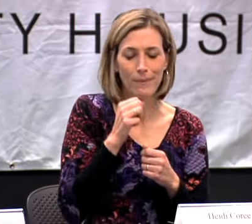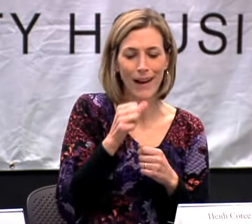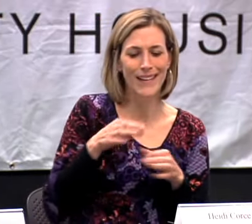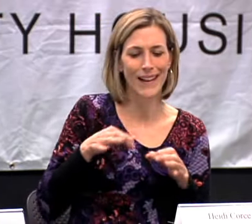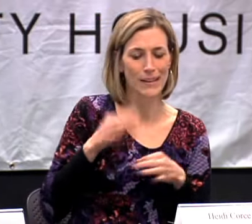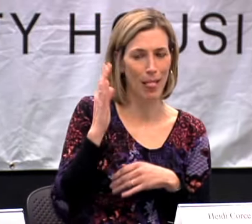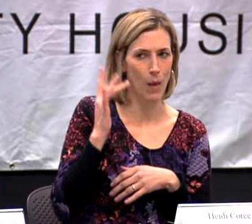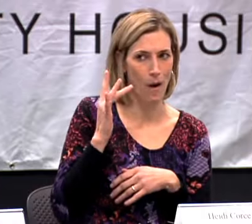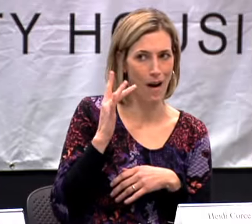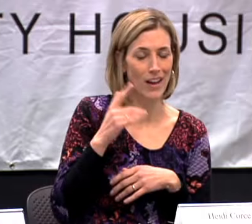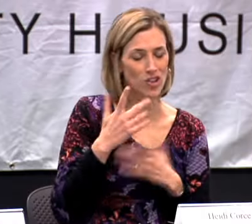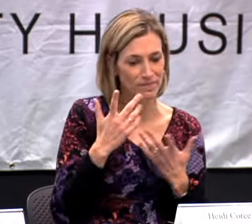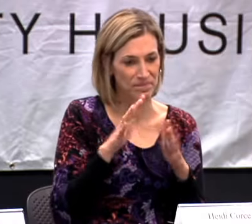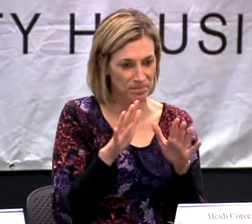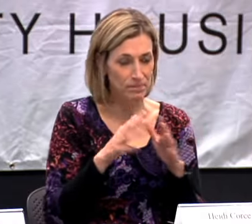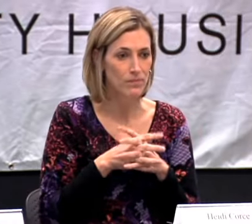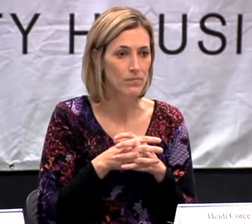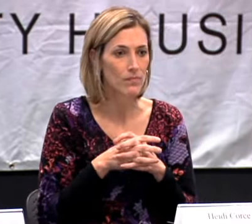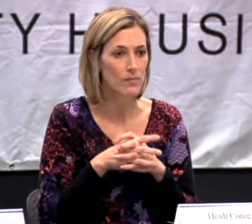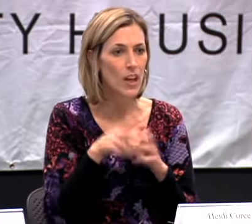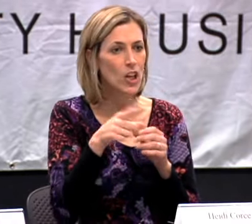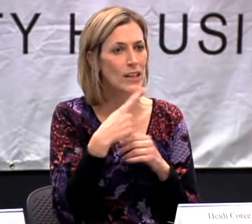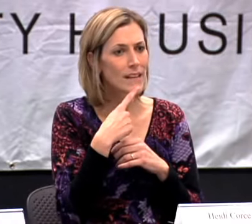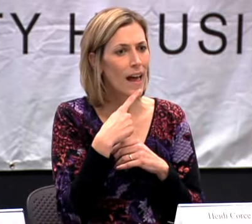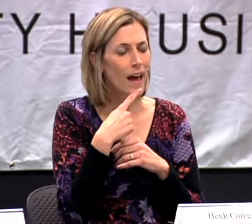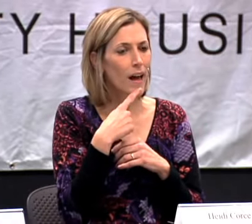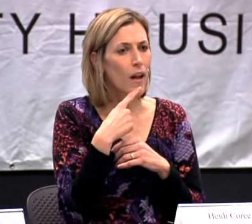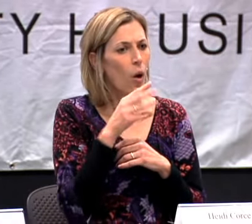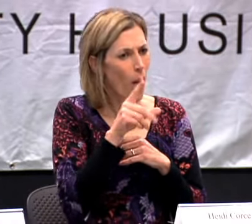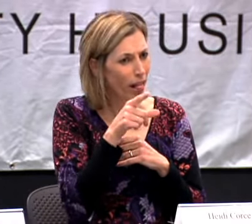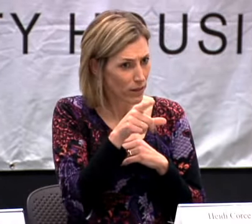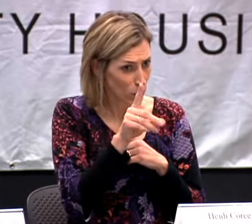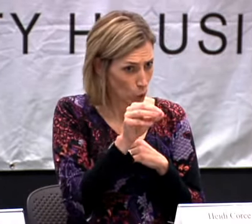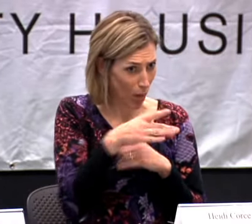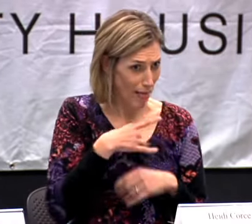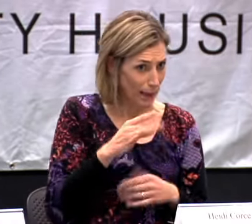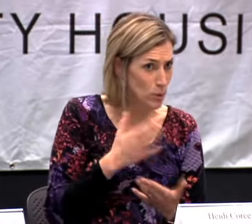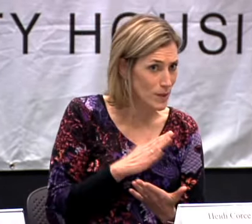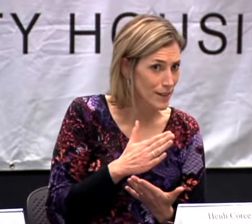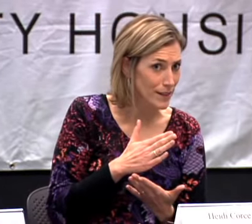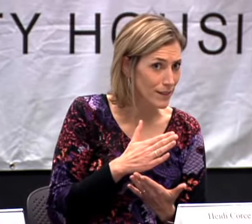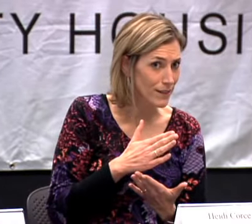INTERESTED. BUT I DIDN'T EXPLAIN WHY SO WE LEFT IT AT THAT. SHE SAID,